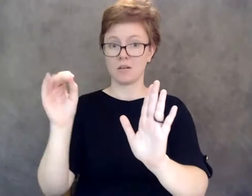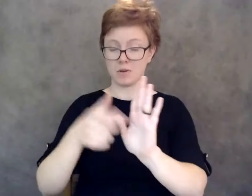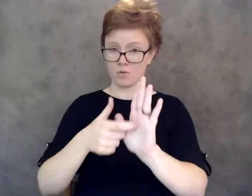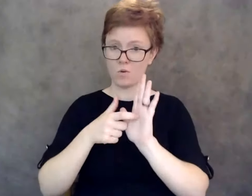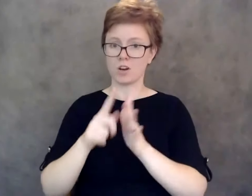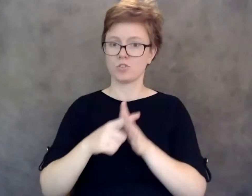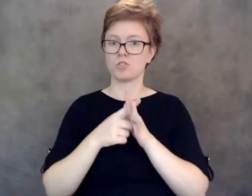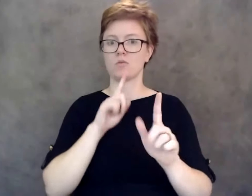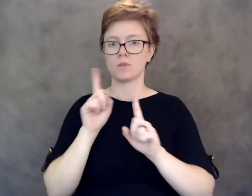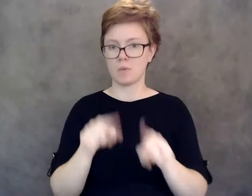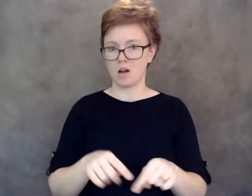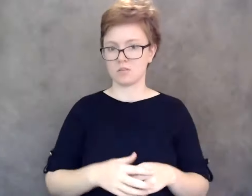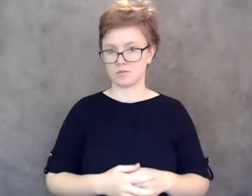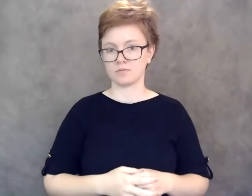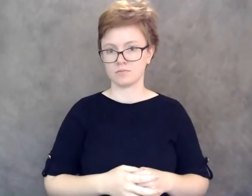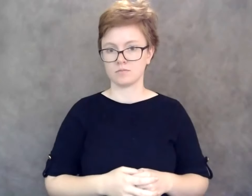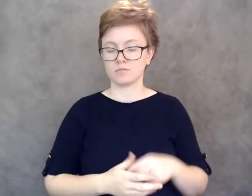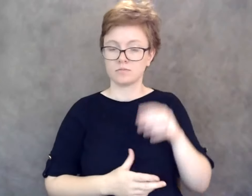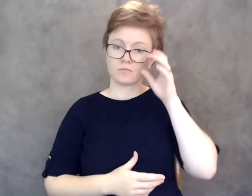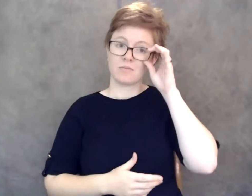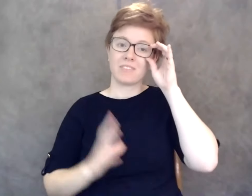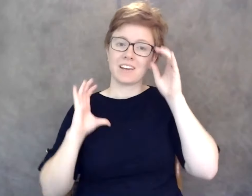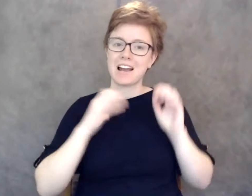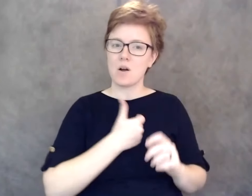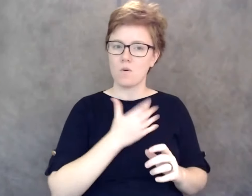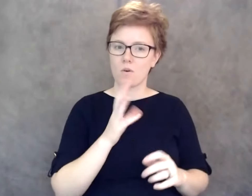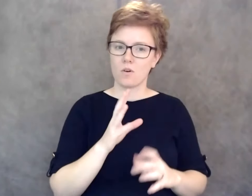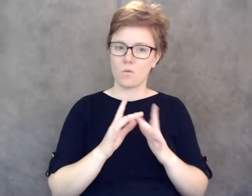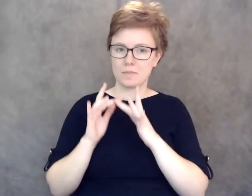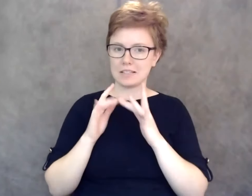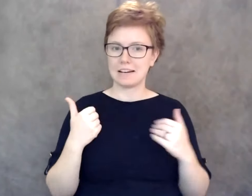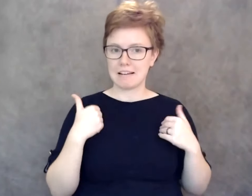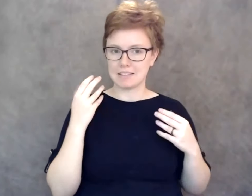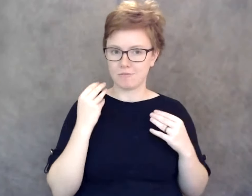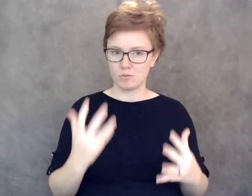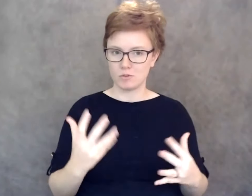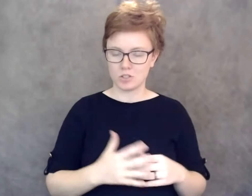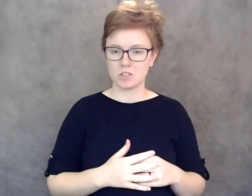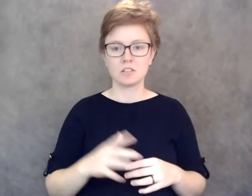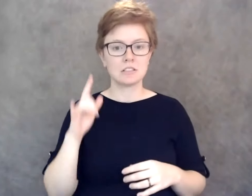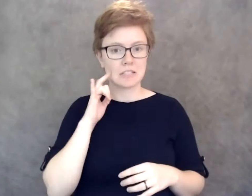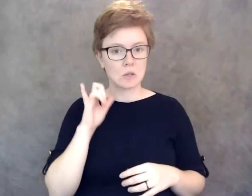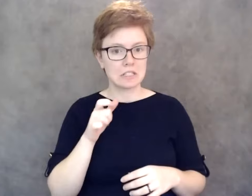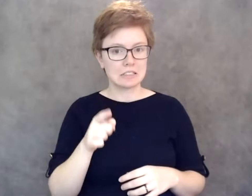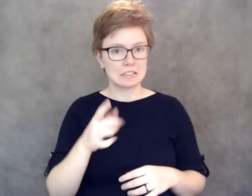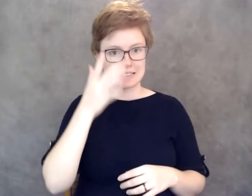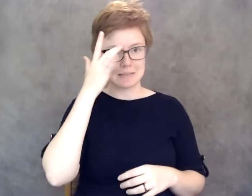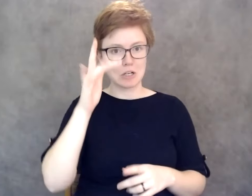There's information again on our website but, those are good referrals. It sounds like that's a very smart health advocate that asked that question.